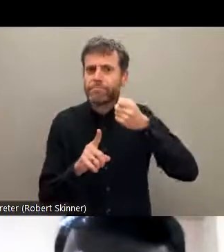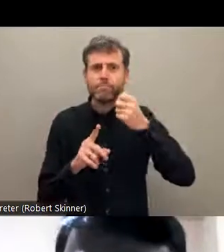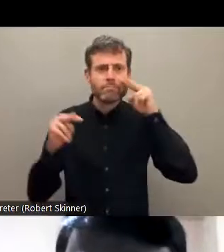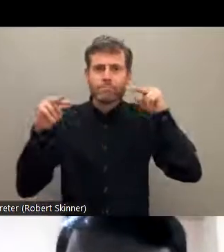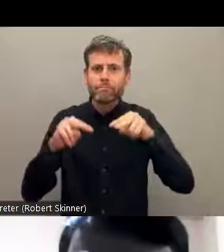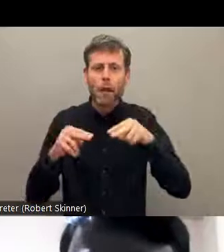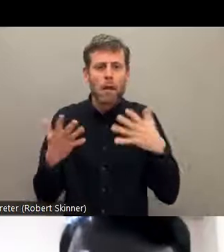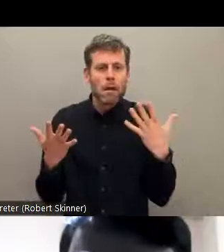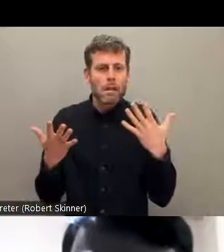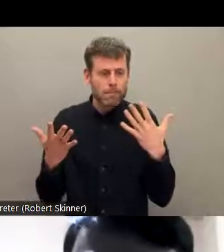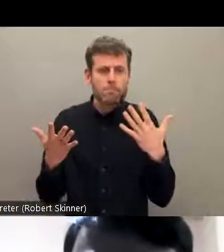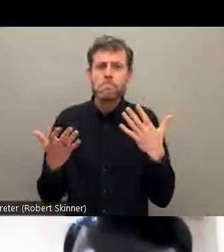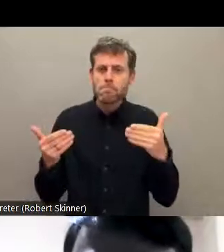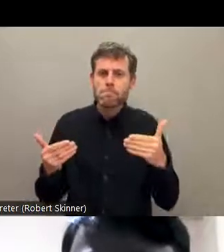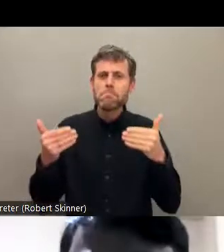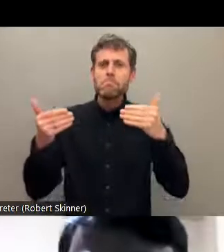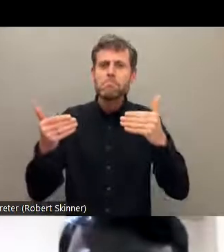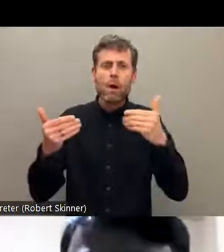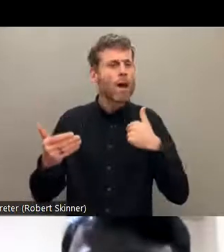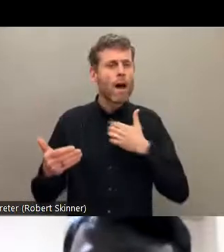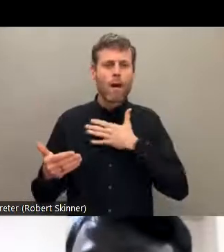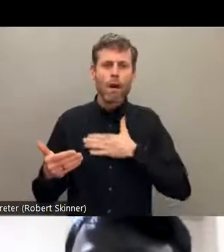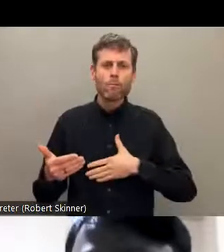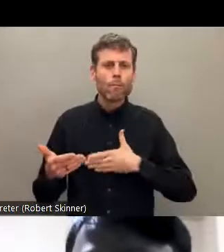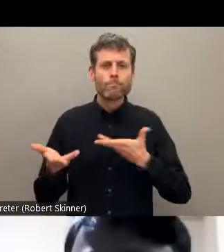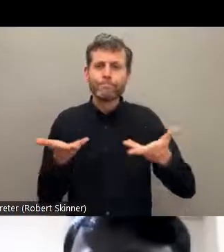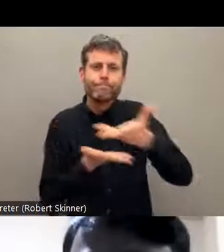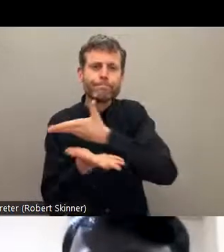non-state actors versus the minority groups and we will be